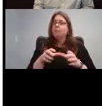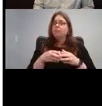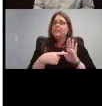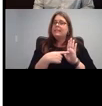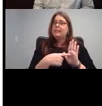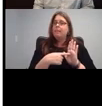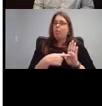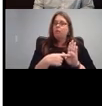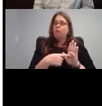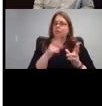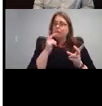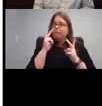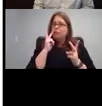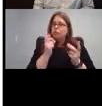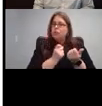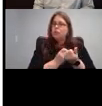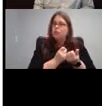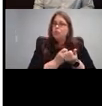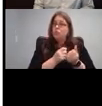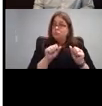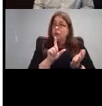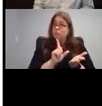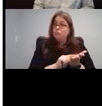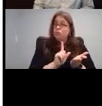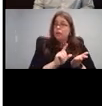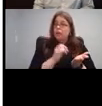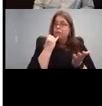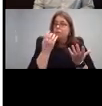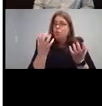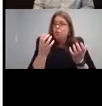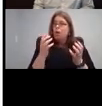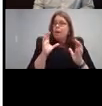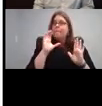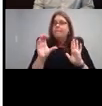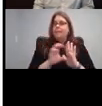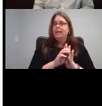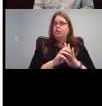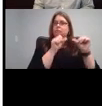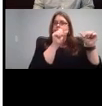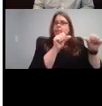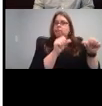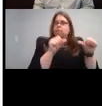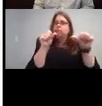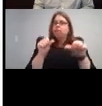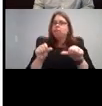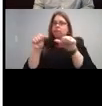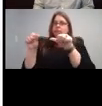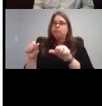parents can print out if you want like pictures of things in your in your house with little icon.